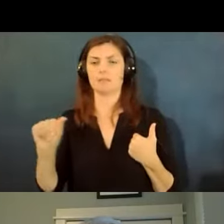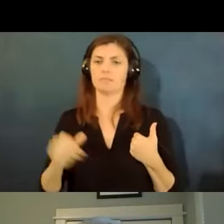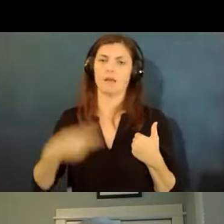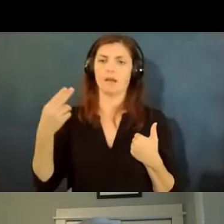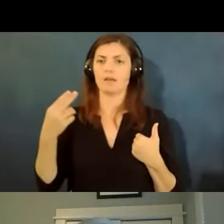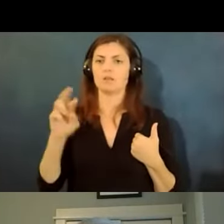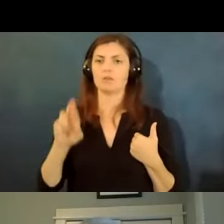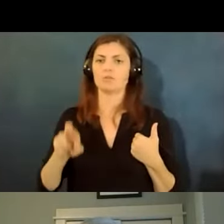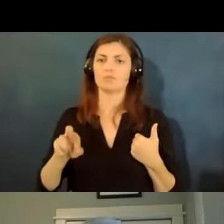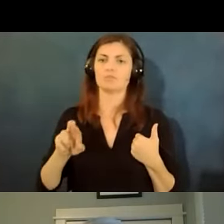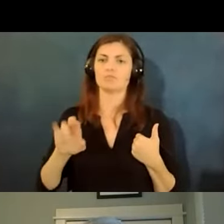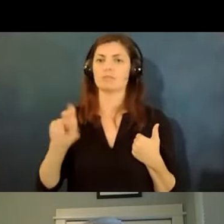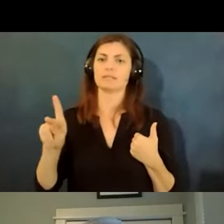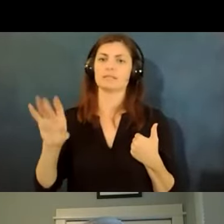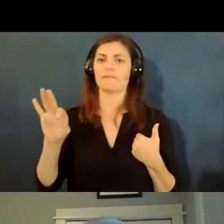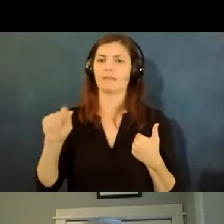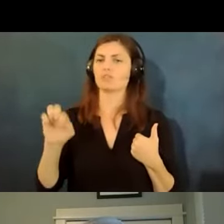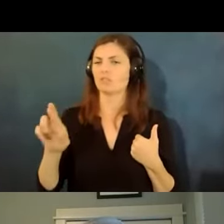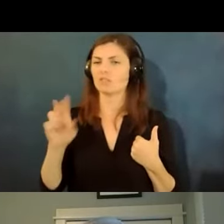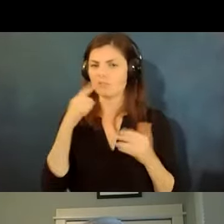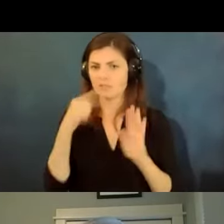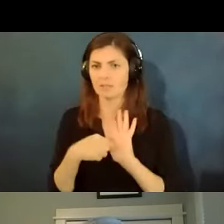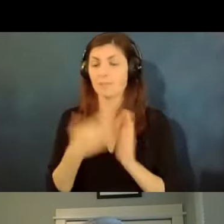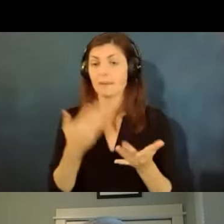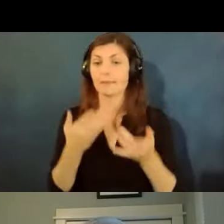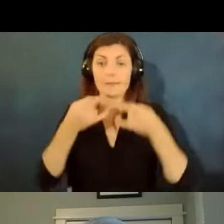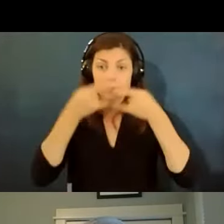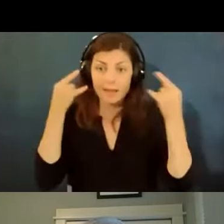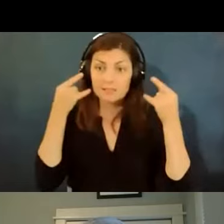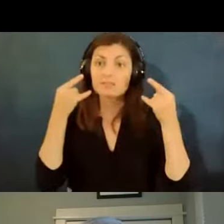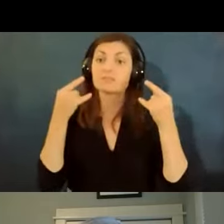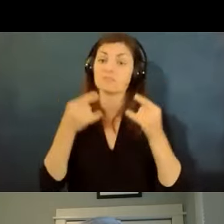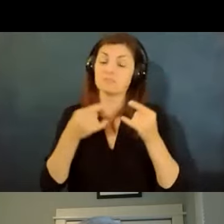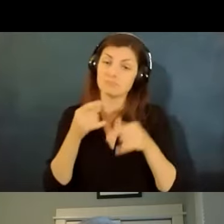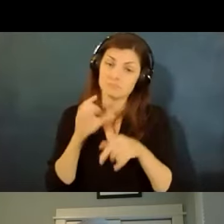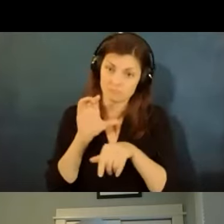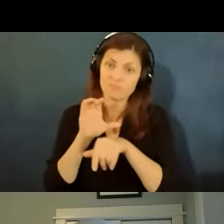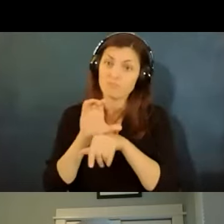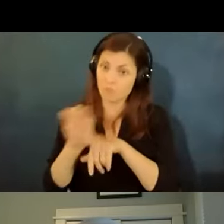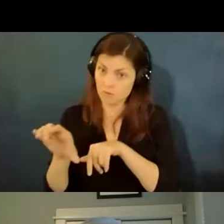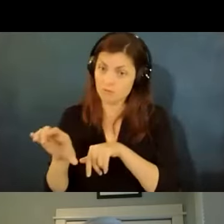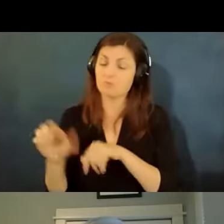so again make sure that there's a mass policy that it's enforced provide face shields and gloves